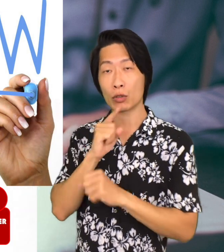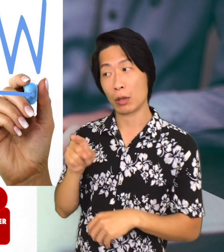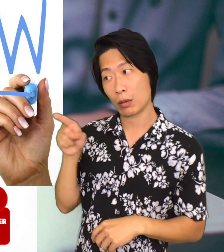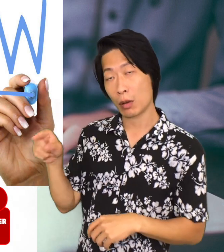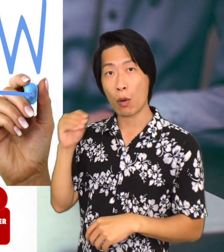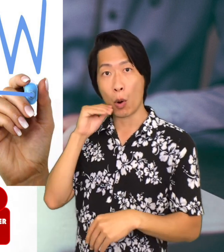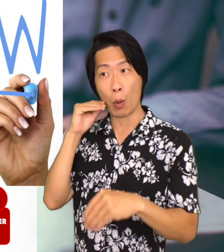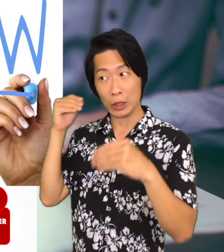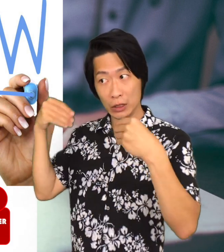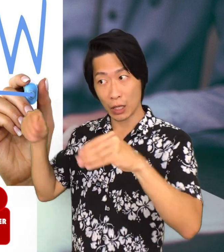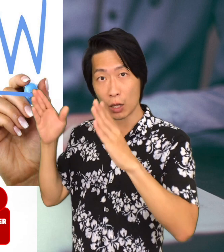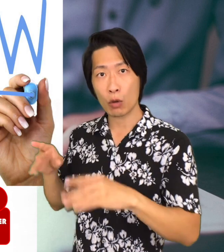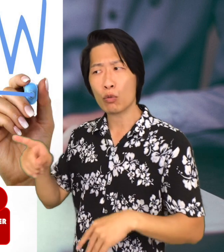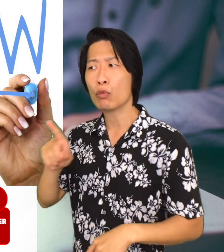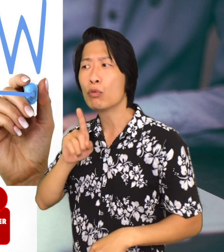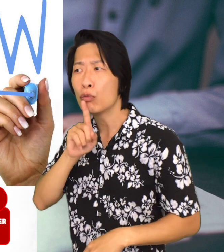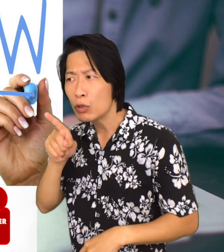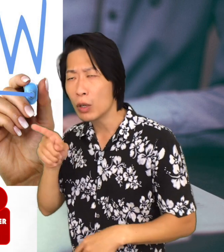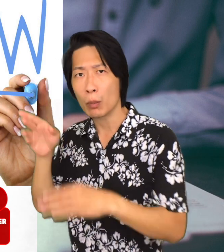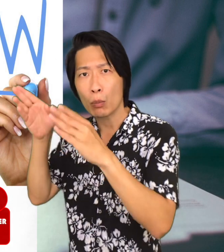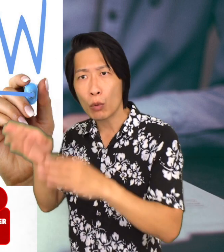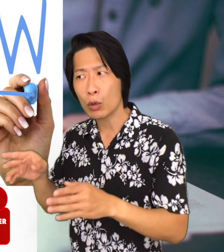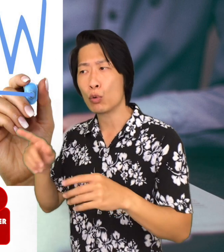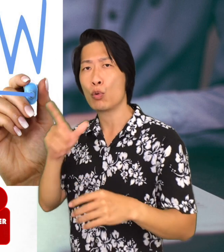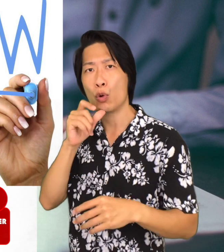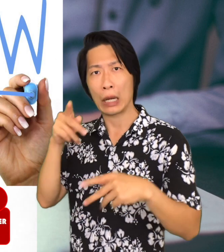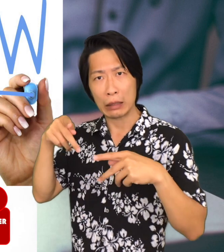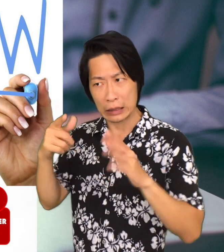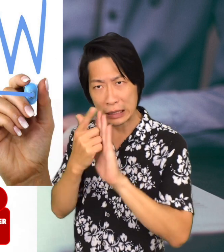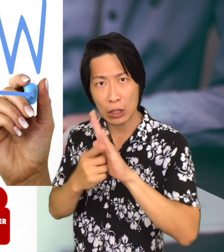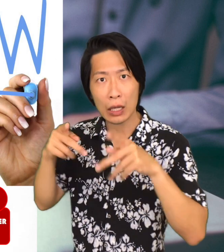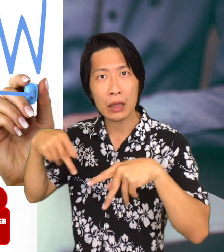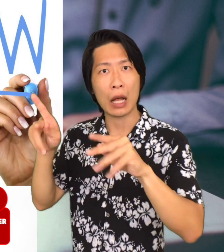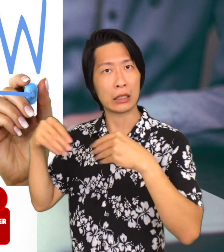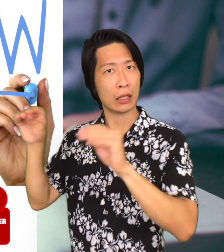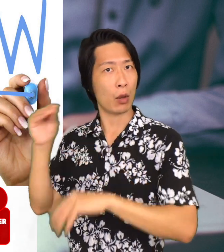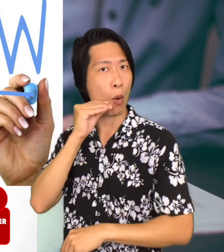that the home seller, is the actual legal person to sell the home.